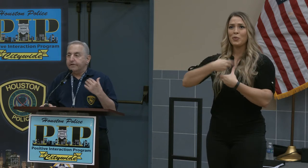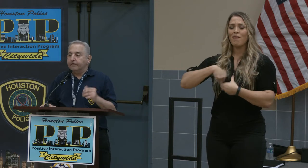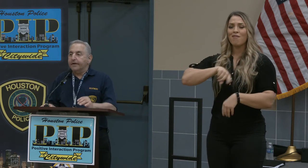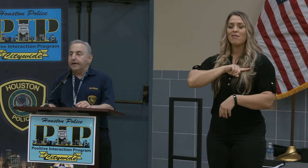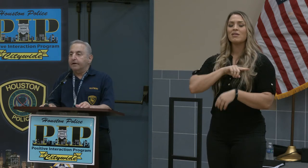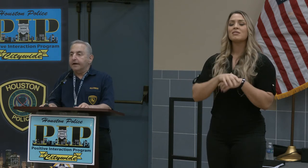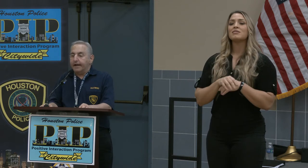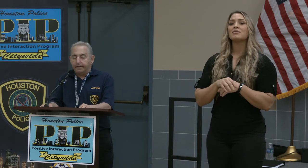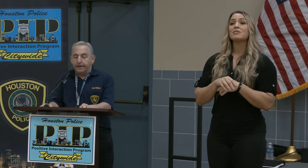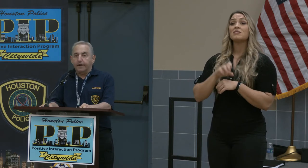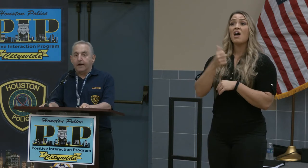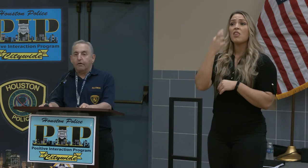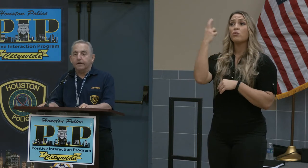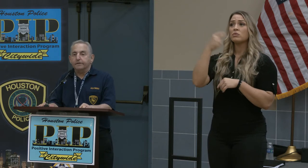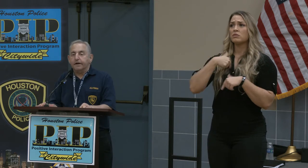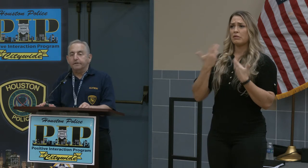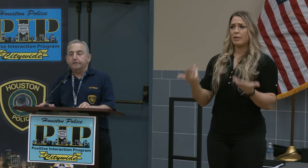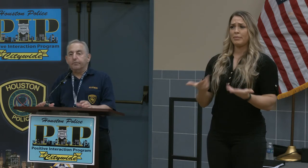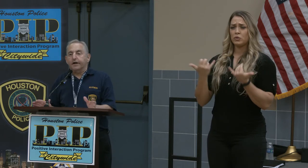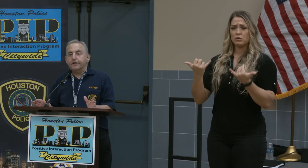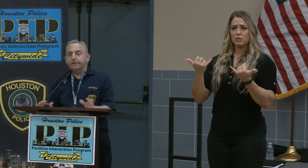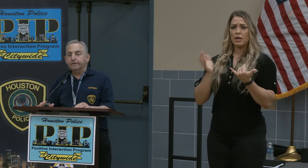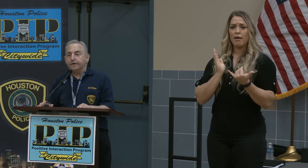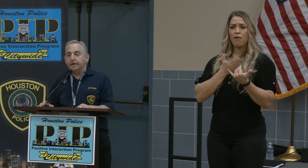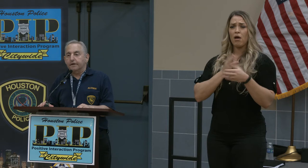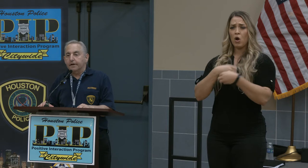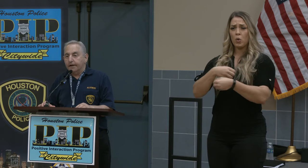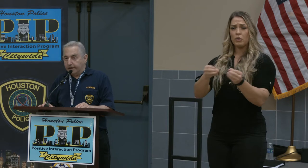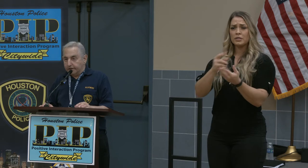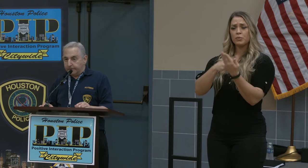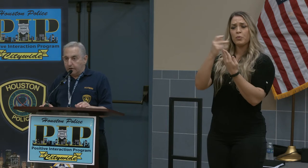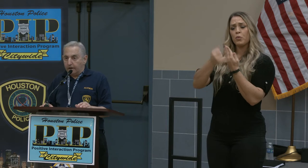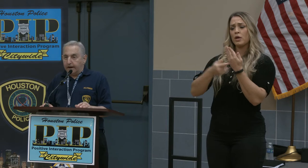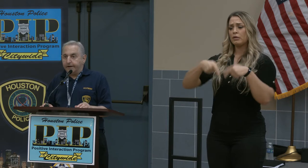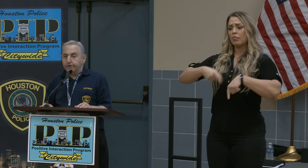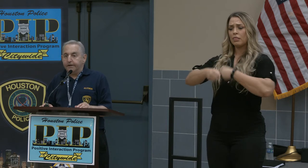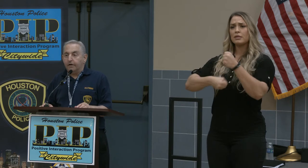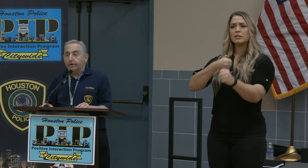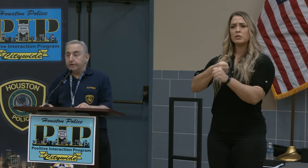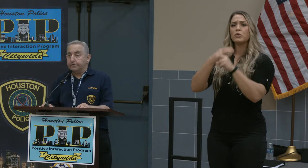for being here today, our organization's project this year has been called hydrate the officer.